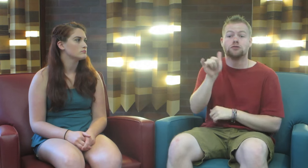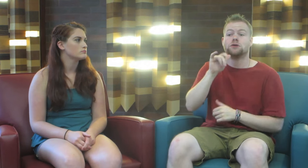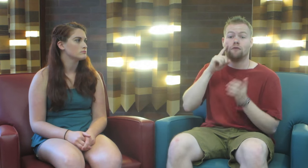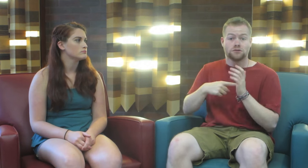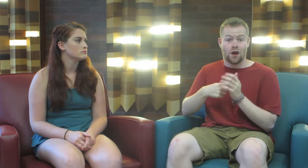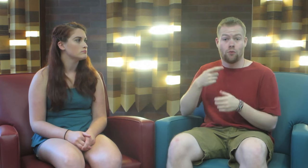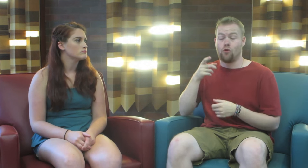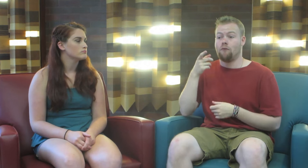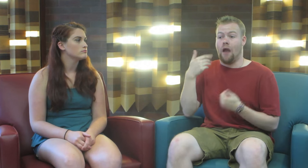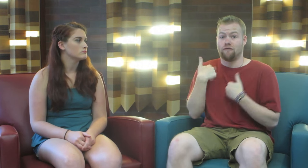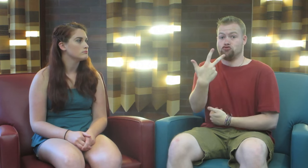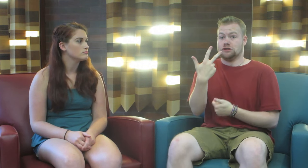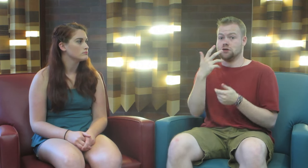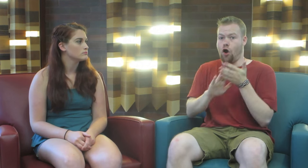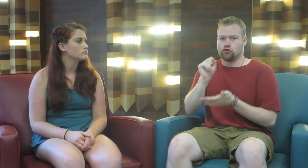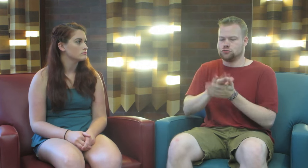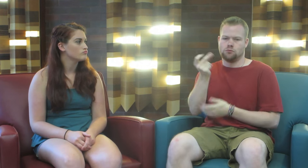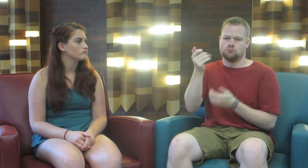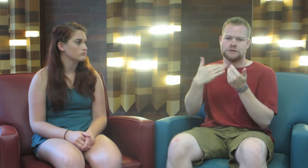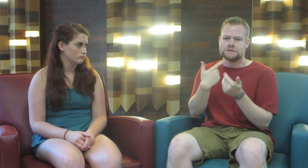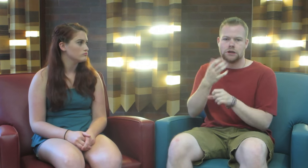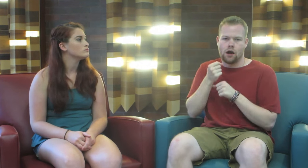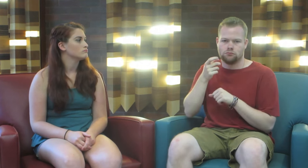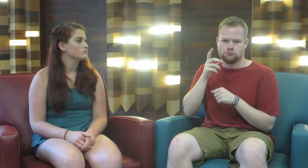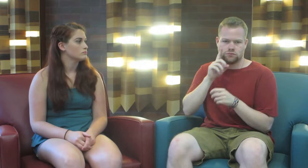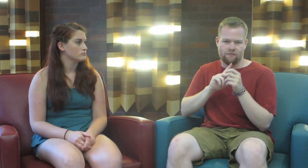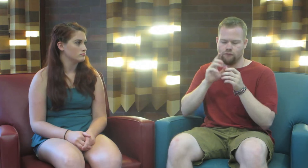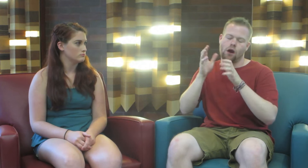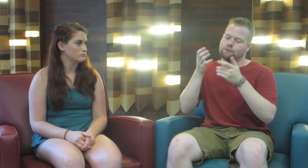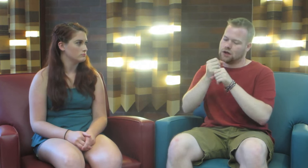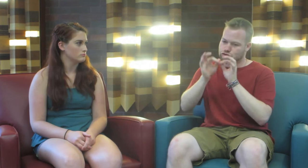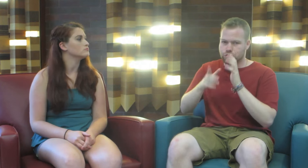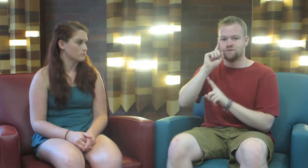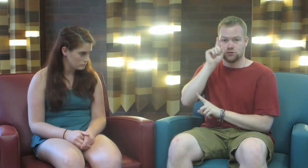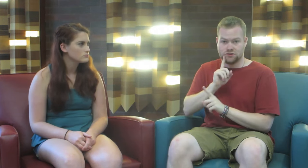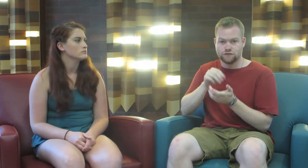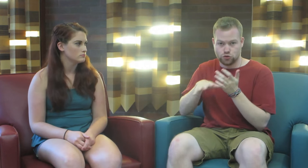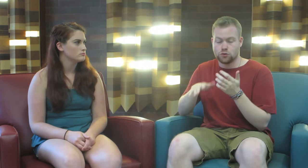Like for example, we have three colleges that are easy to get interpreters for deaf students.